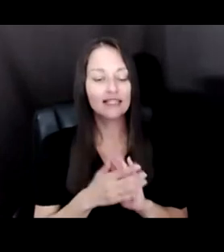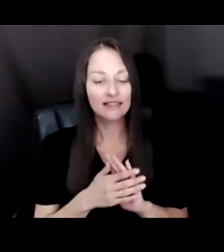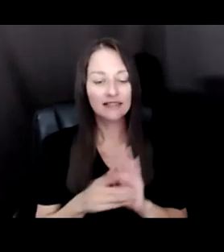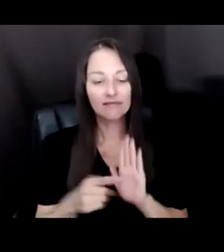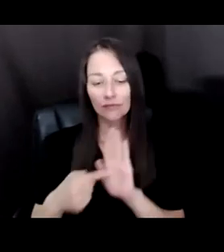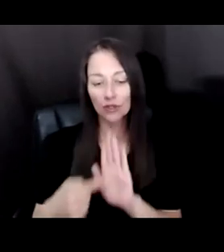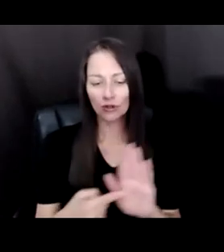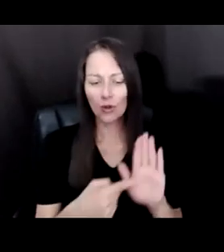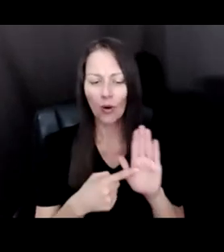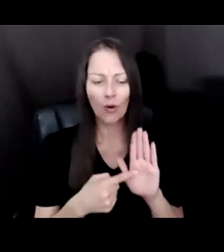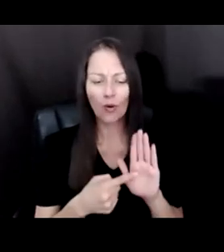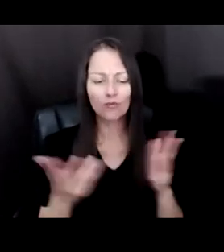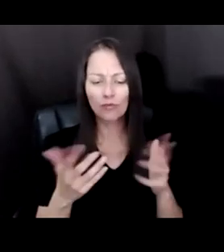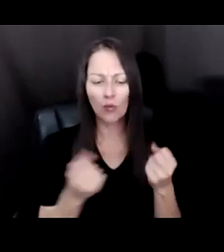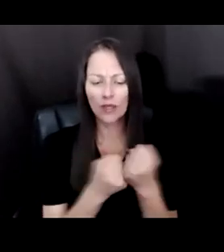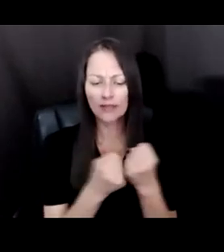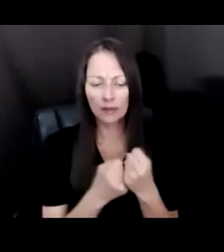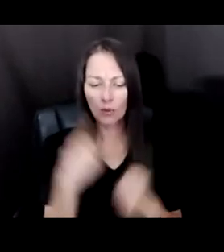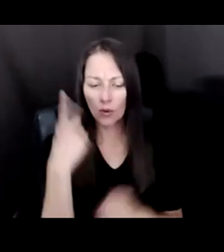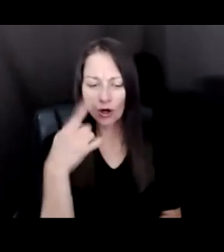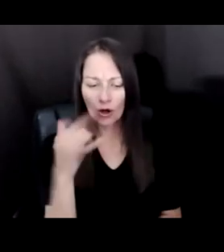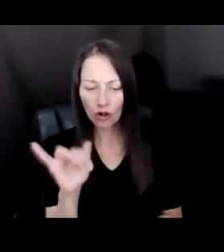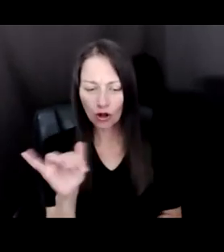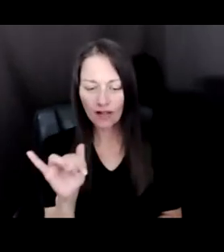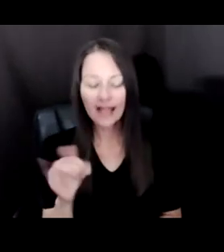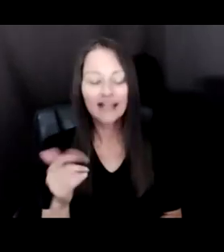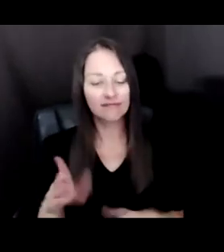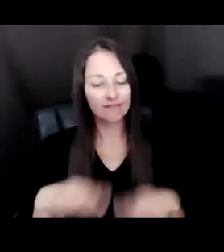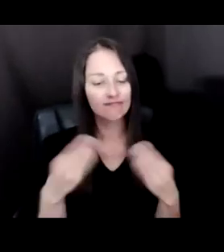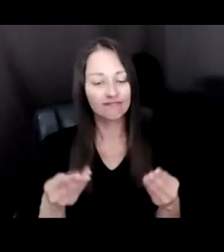LIKE BY GIVING SOME PERSONAL EXAMPLES FROM MY OWN LABORATORY. AND TO DO THAT I'M GOING TO SHARE MY